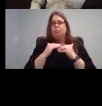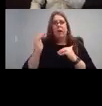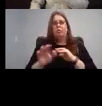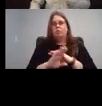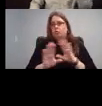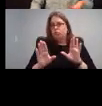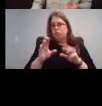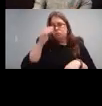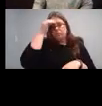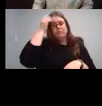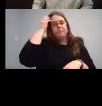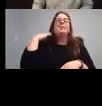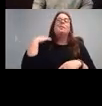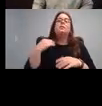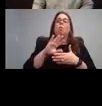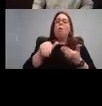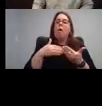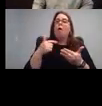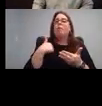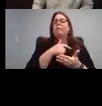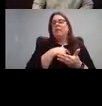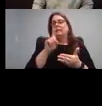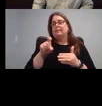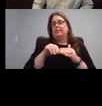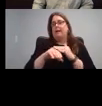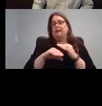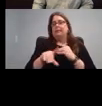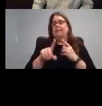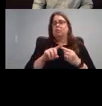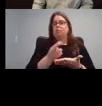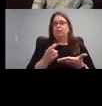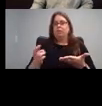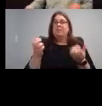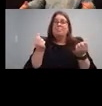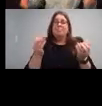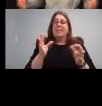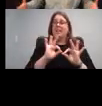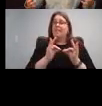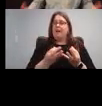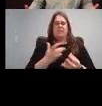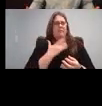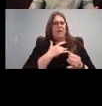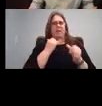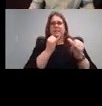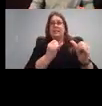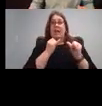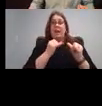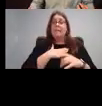So we all needed access to resources. And a lot of families were saying the same thing. My kids are at home all